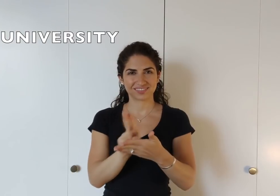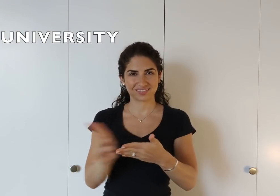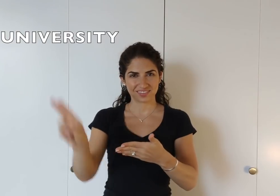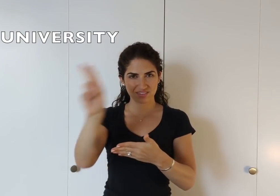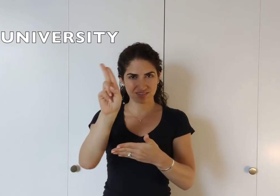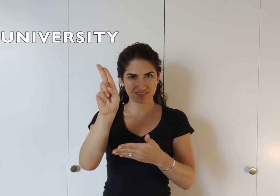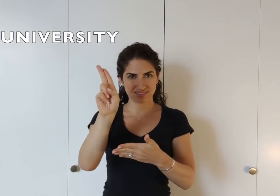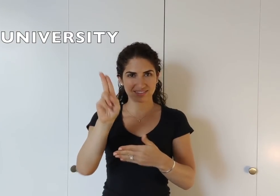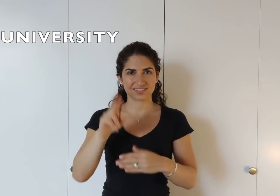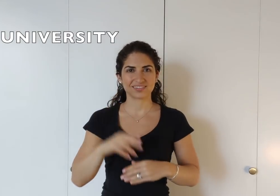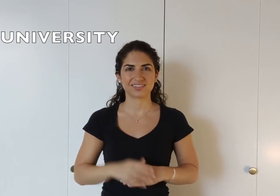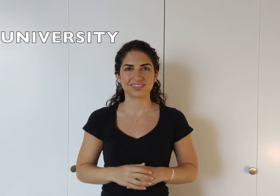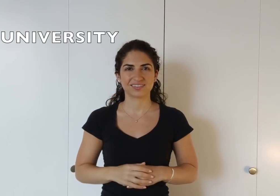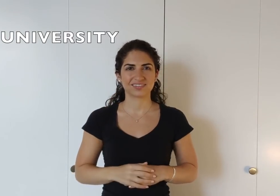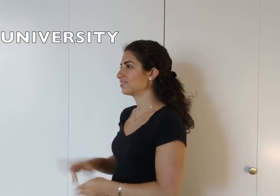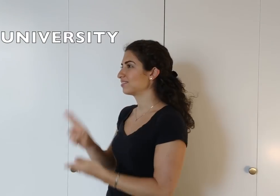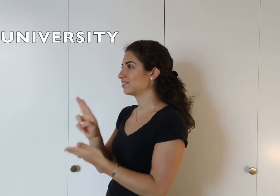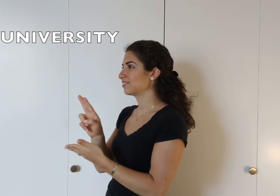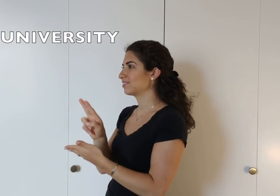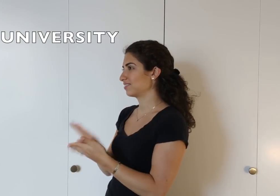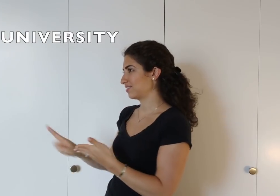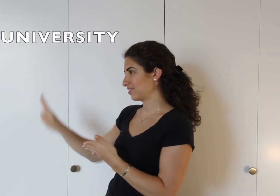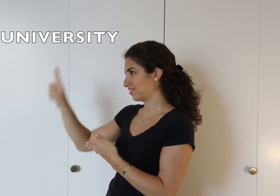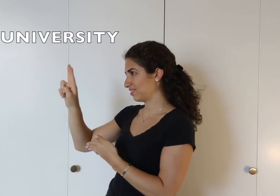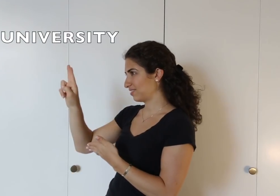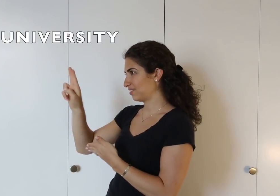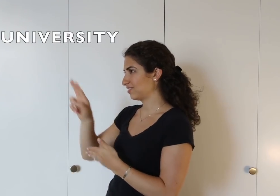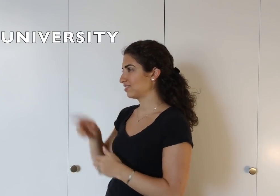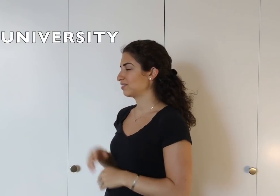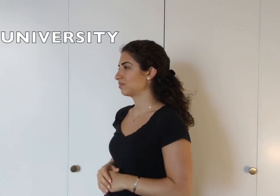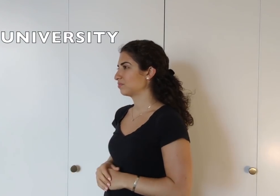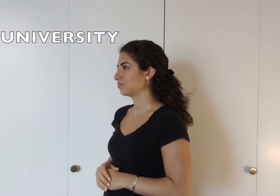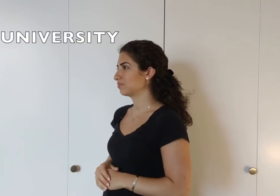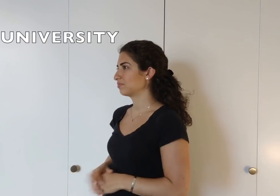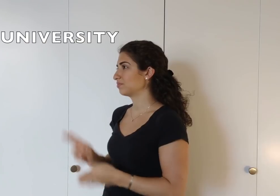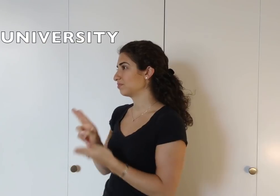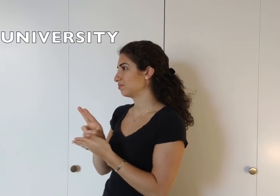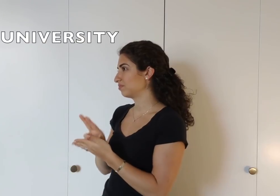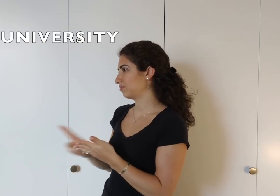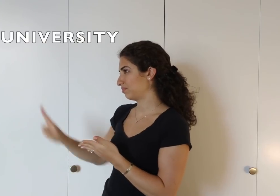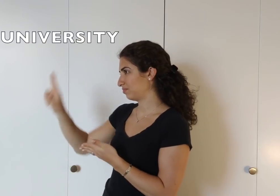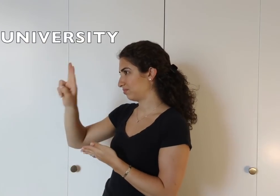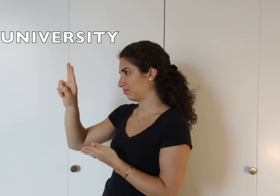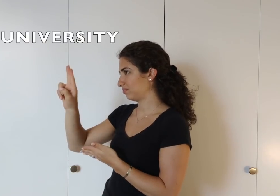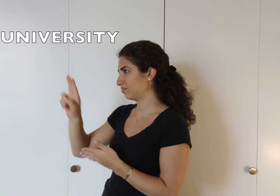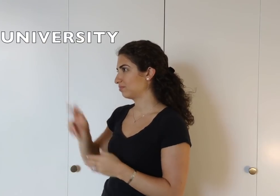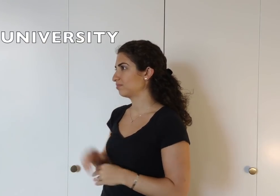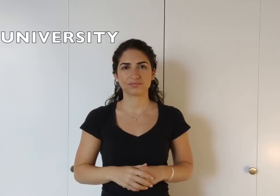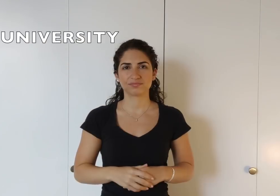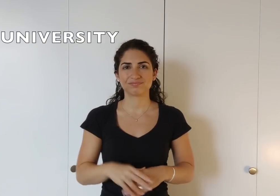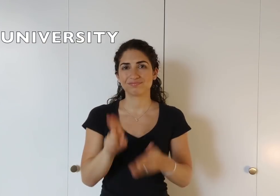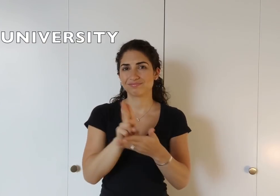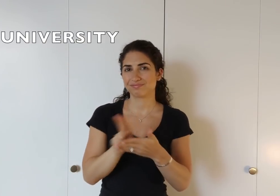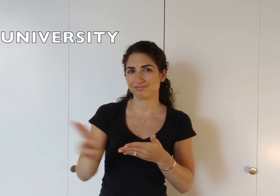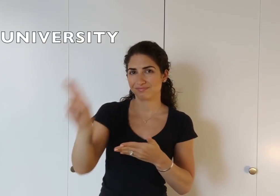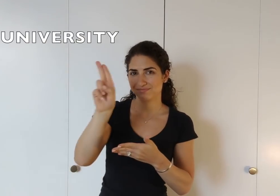University. University.